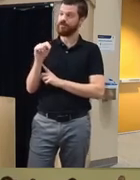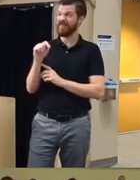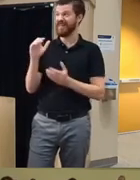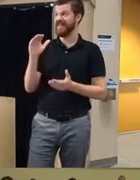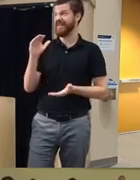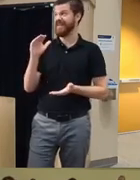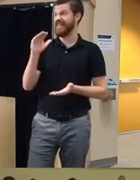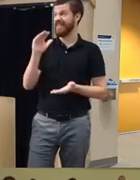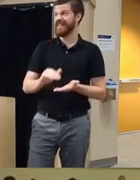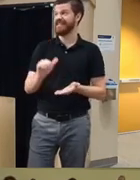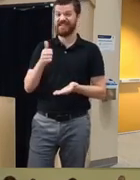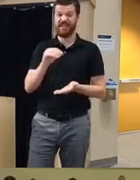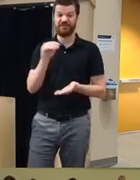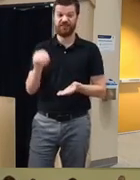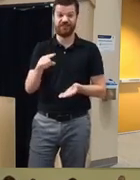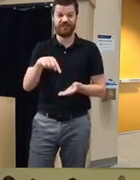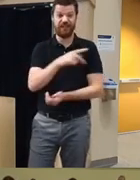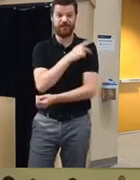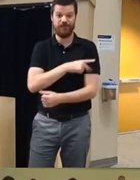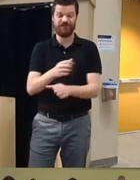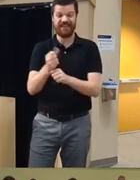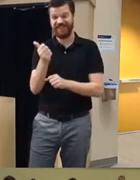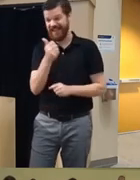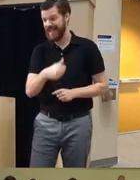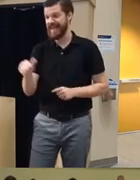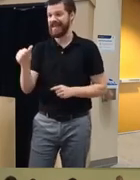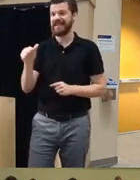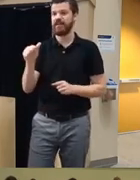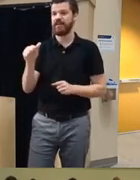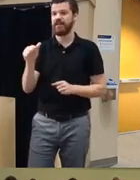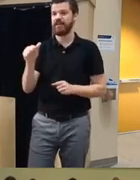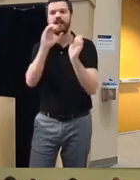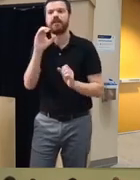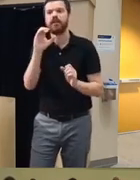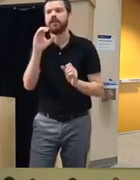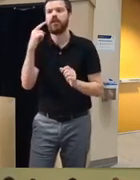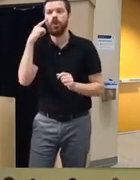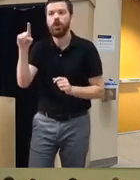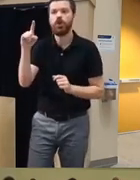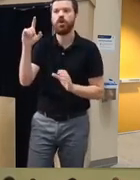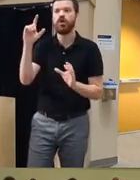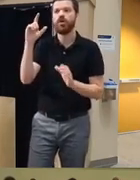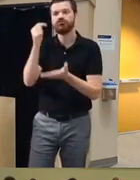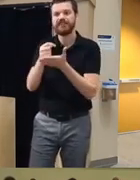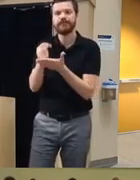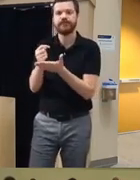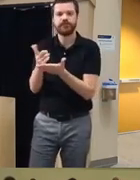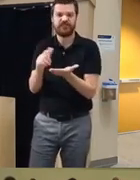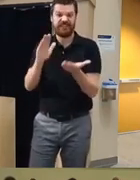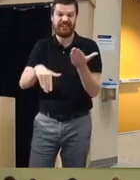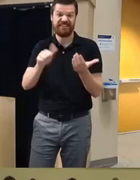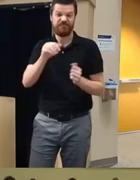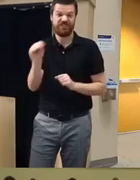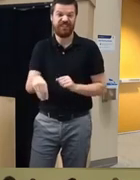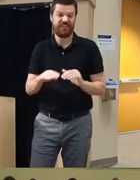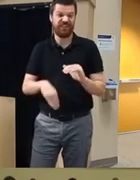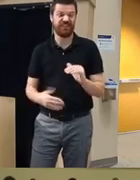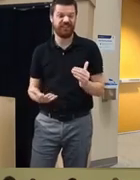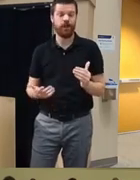are actually receiving any kind of treatment or seeking out treatment um and so for Innovations